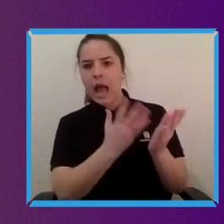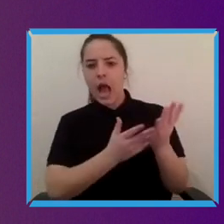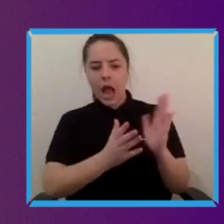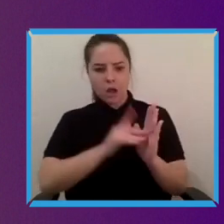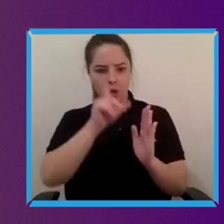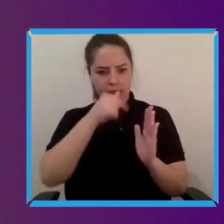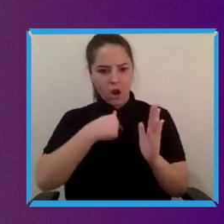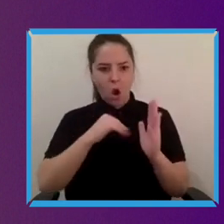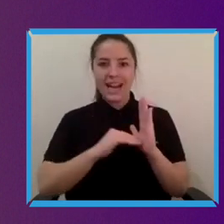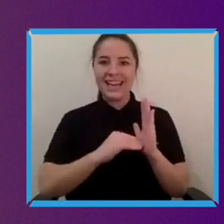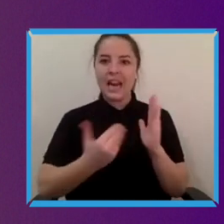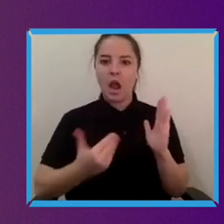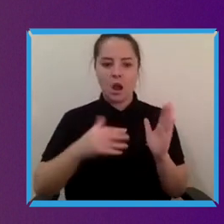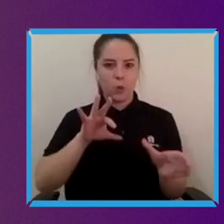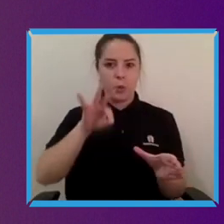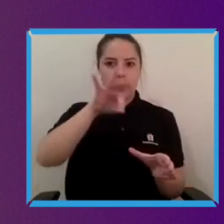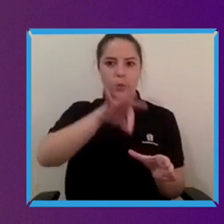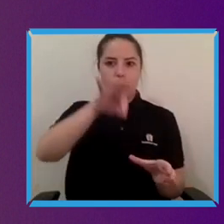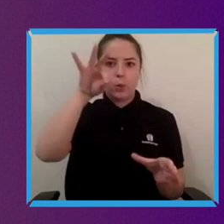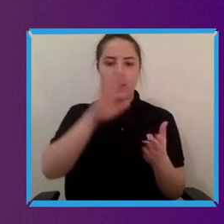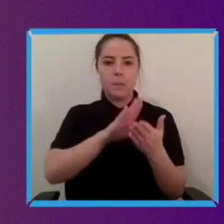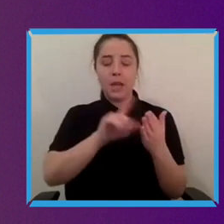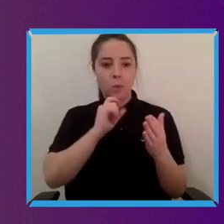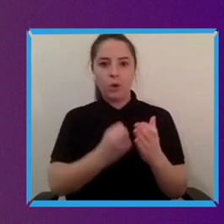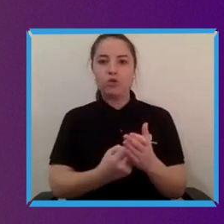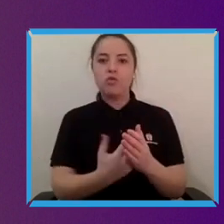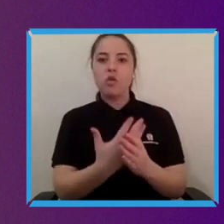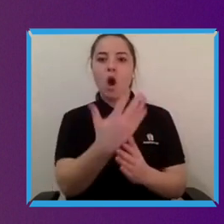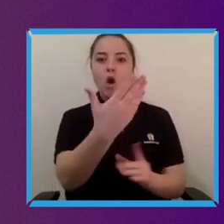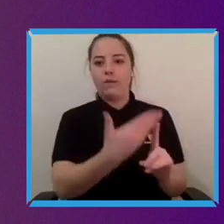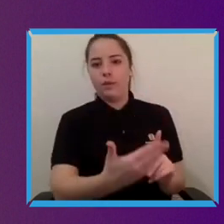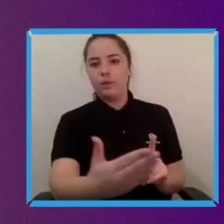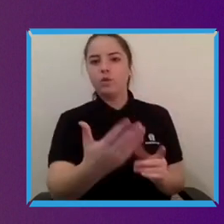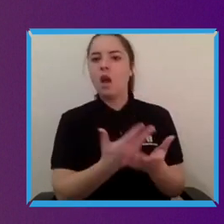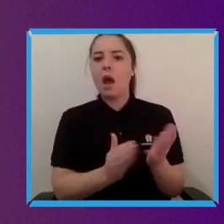future. What are some of the things? I might start with you Srin.